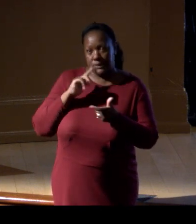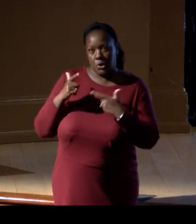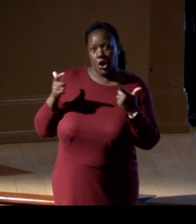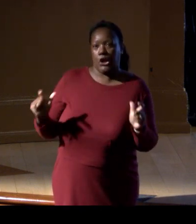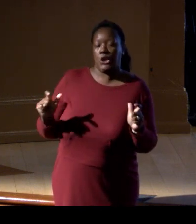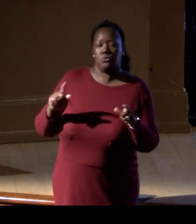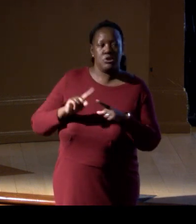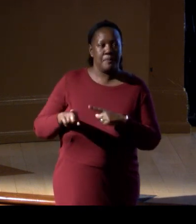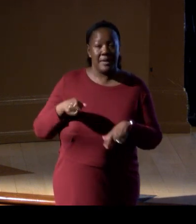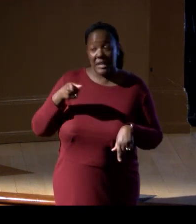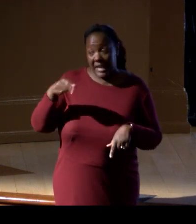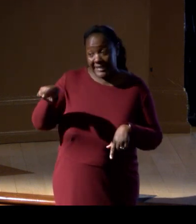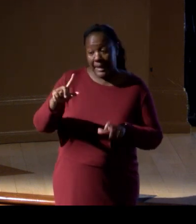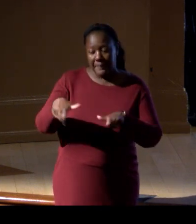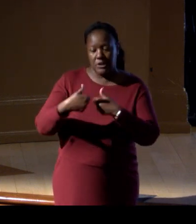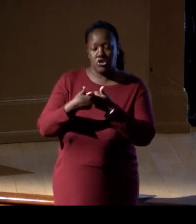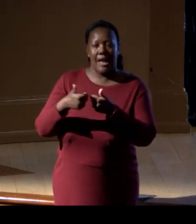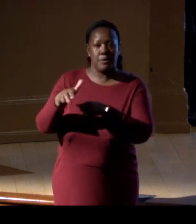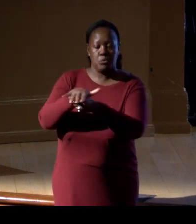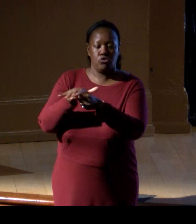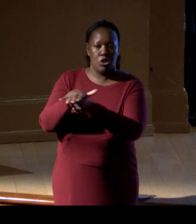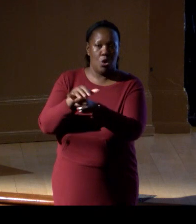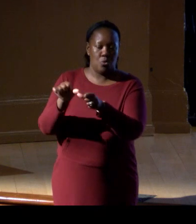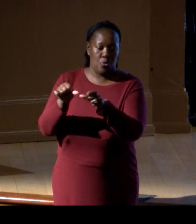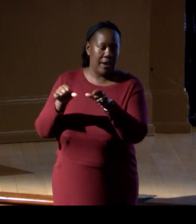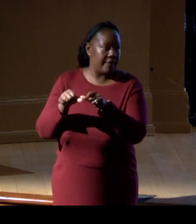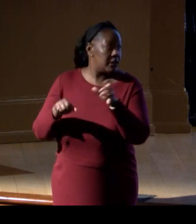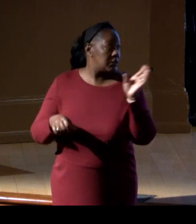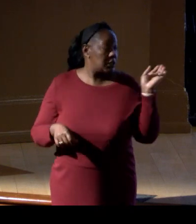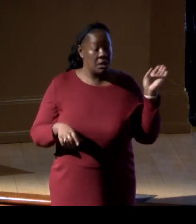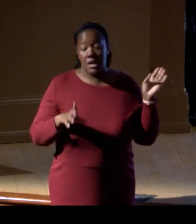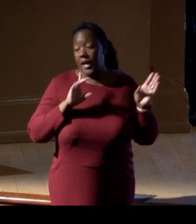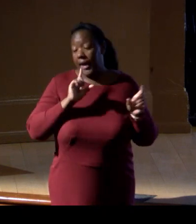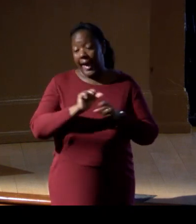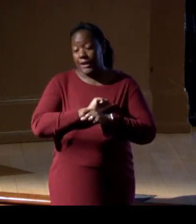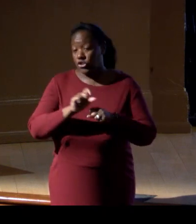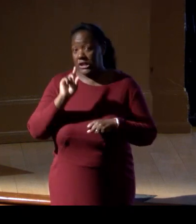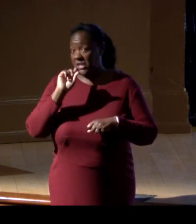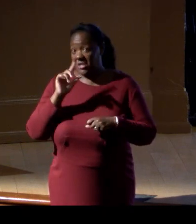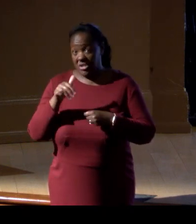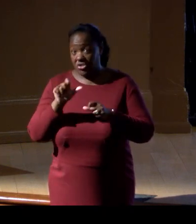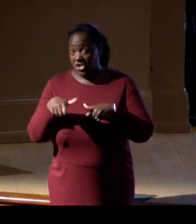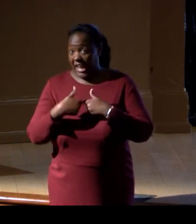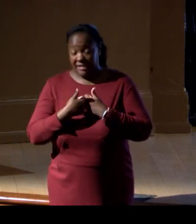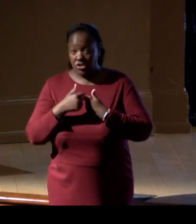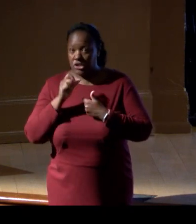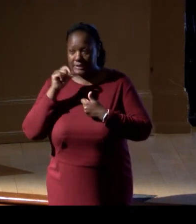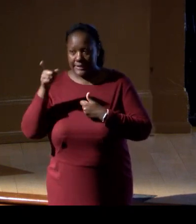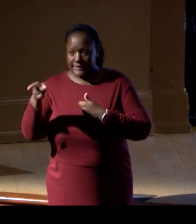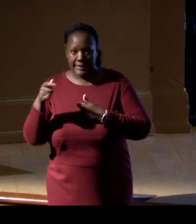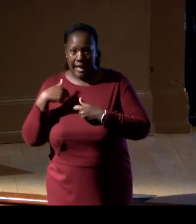[Audience Member] But yeah, has that been a challenge? Actually, the challenge is not the coastal artisanal fishermen. It's the industrial fishing lobby.